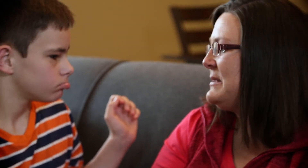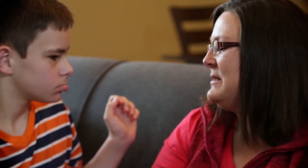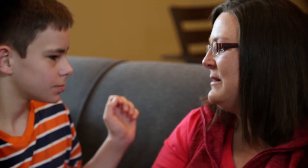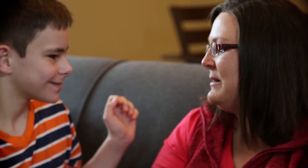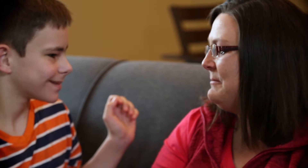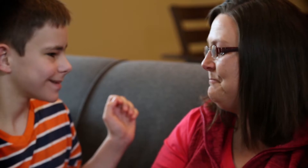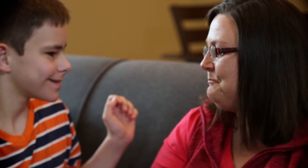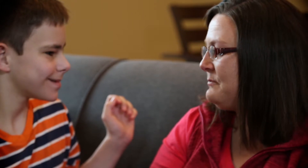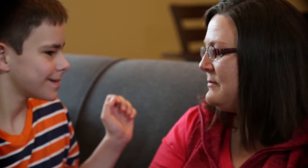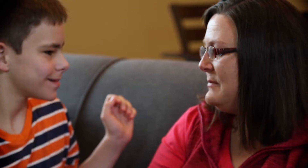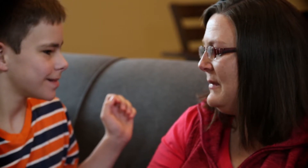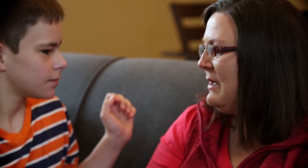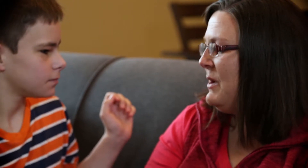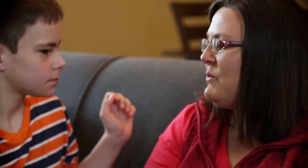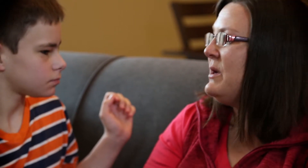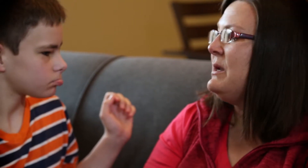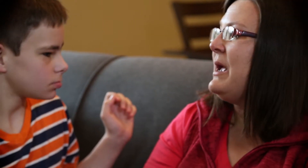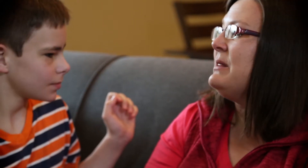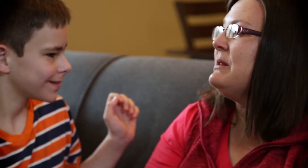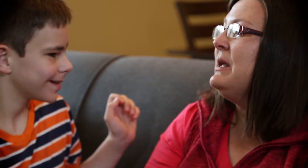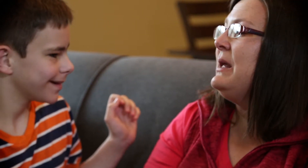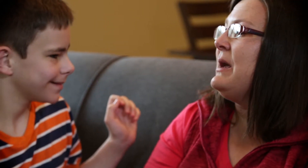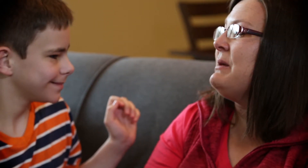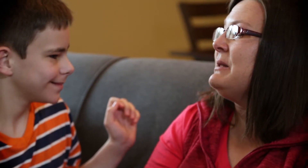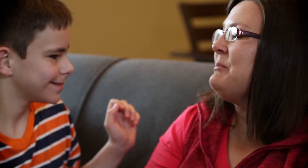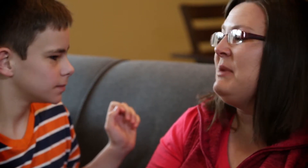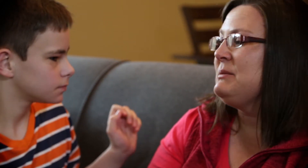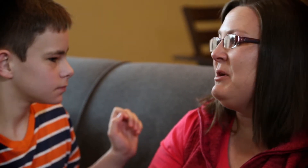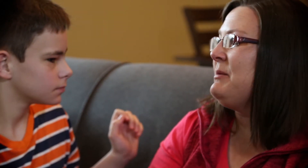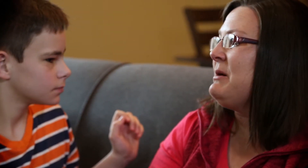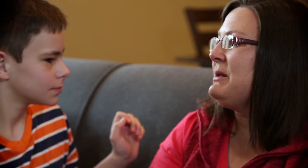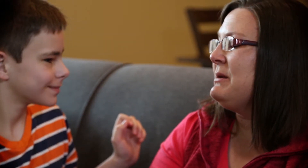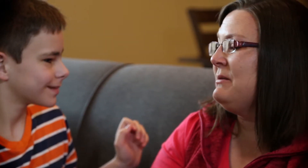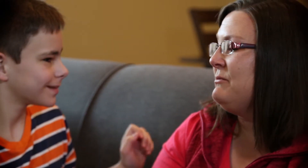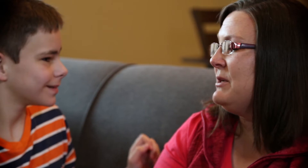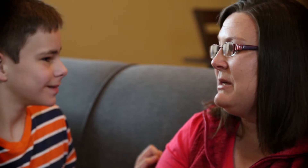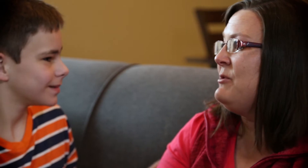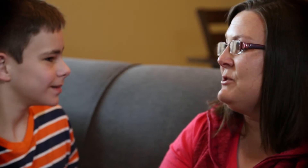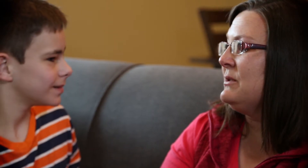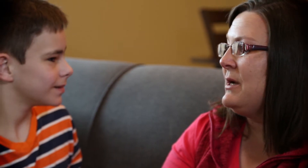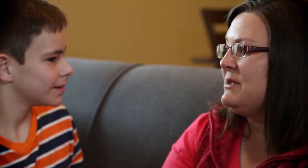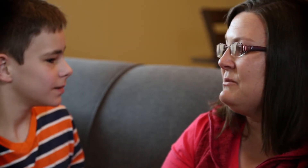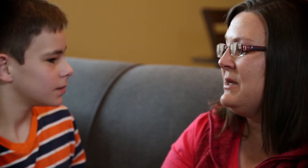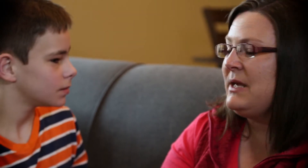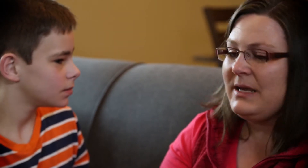And the best part about it, the really emotional times, is when he